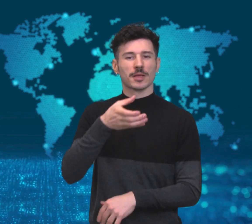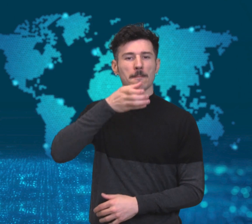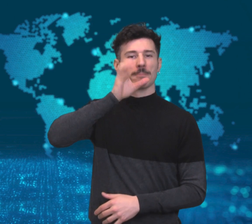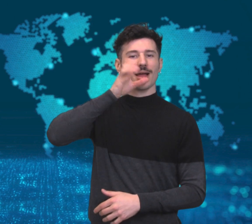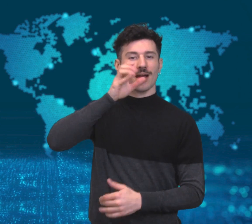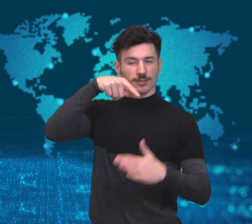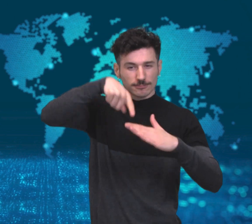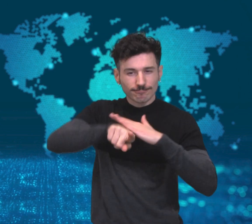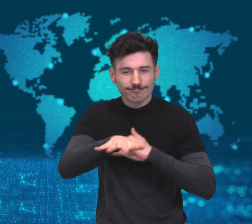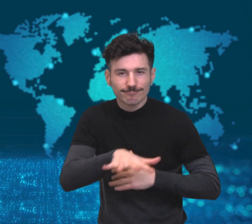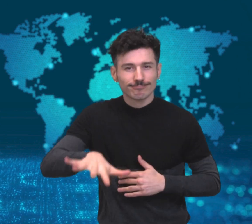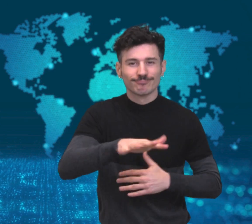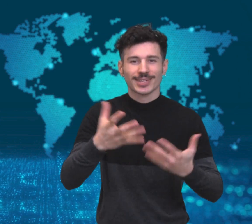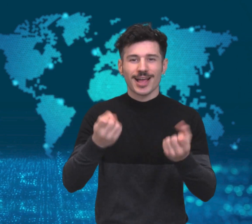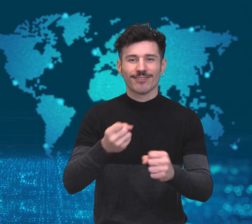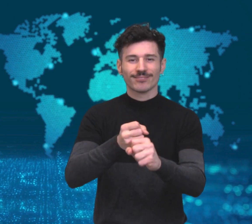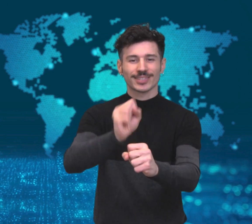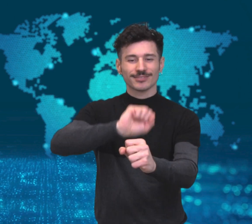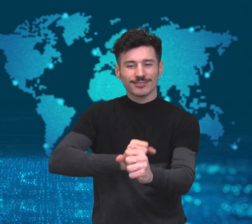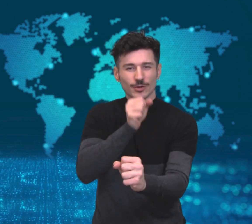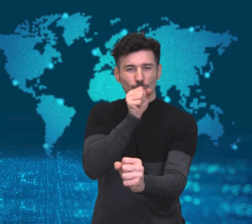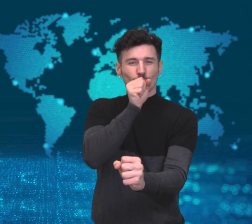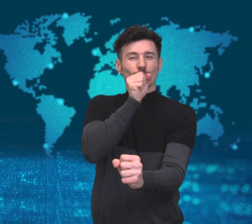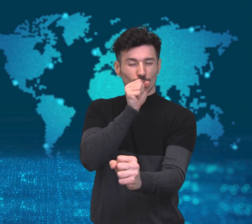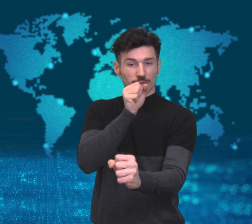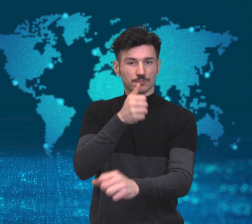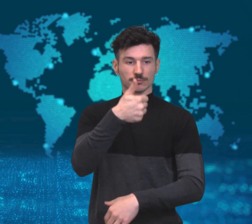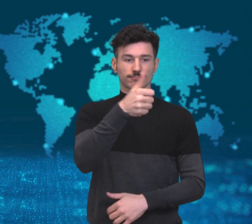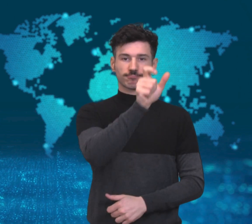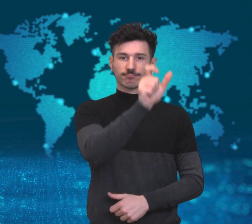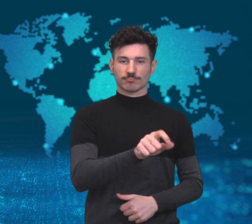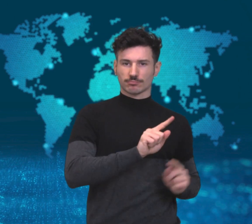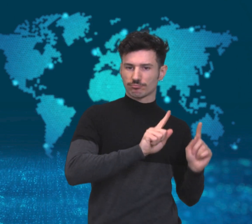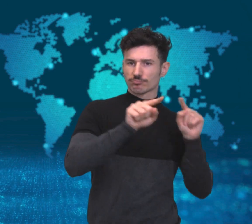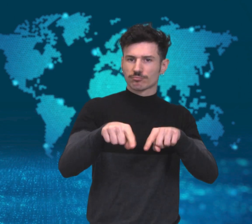at least six were injured by a gunman during a